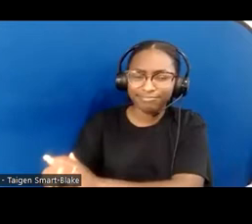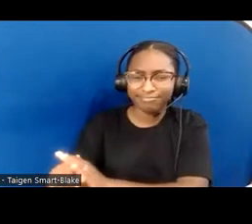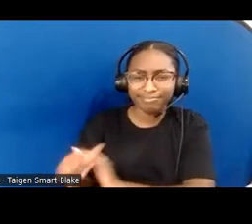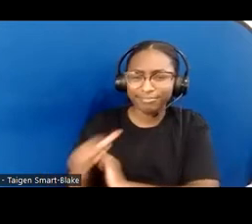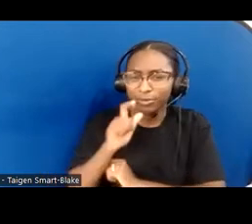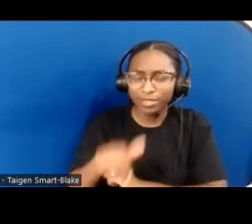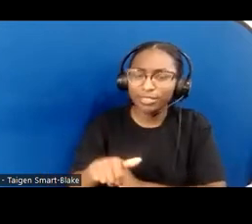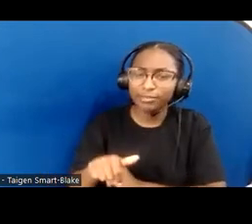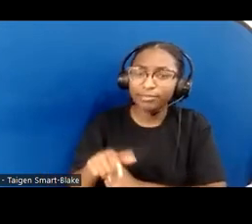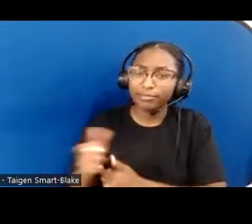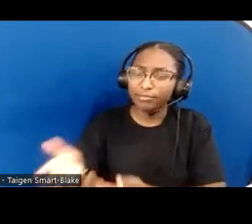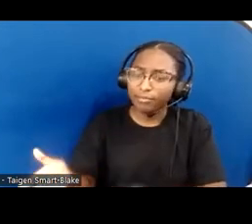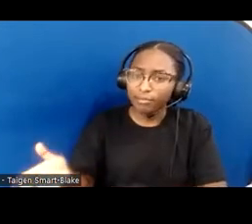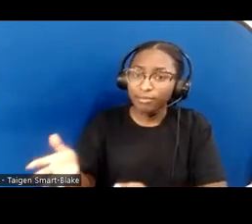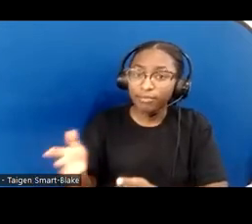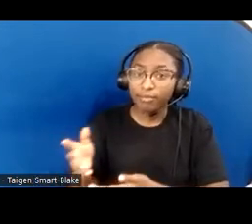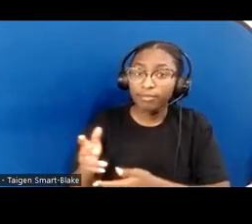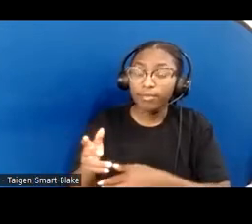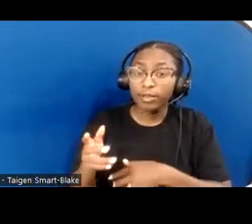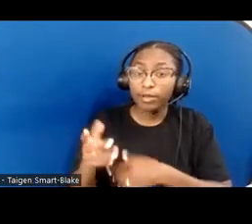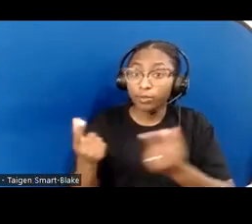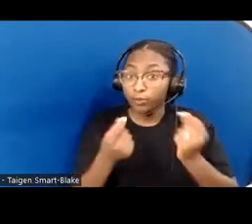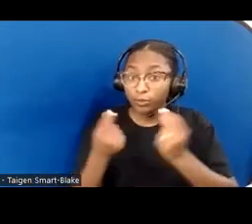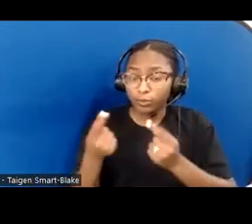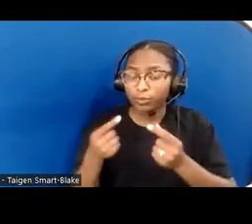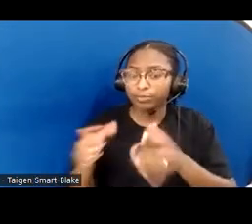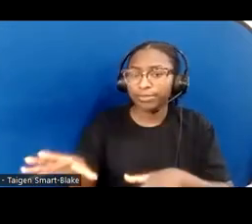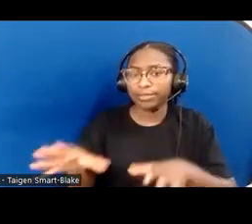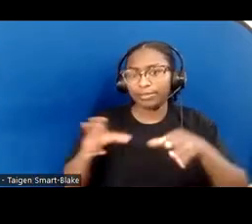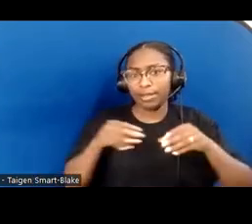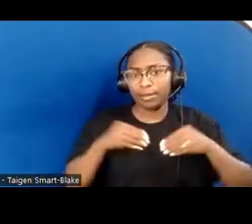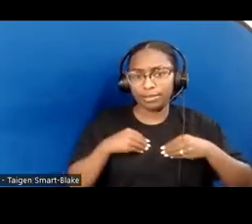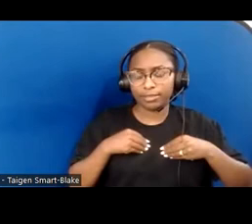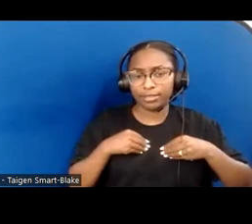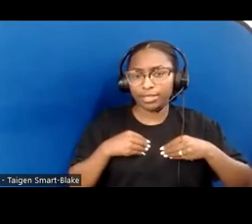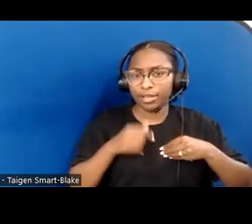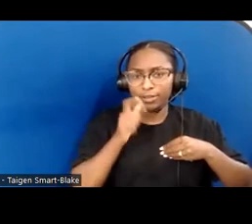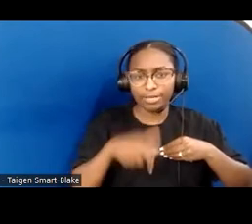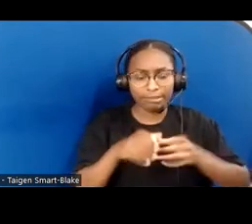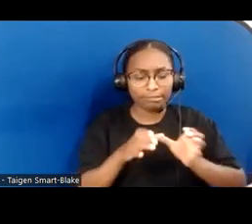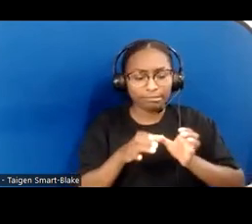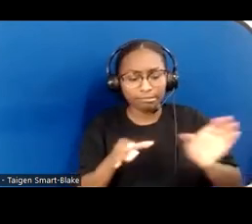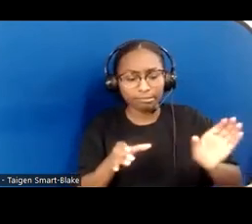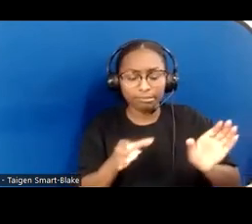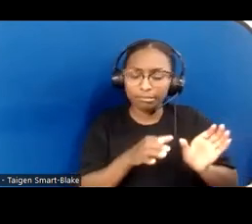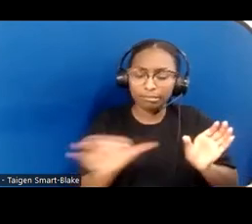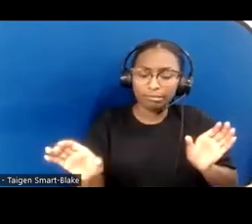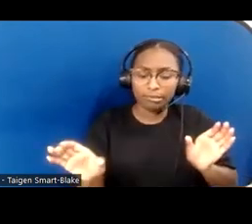instead of mentally categorizing ourselves into an "us" and "them." It may make us less of the heroes...